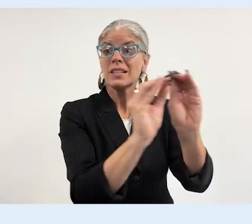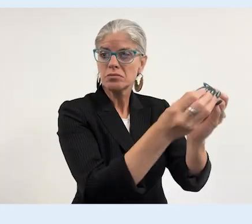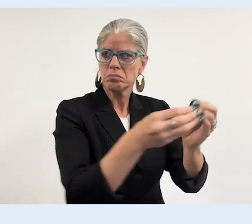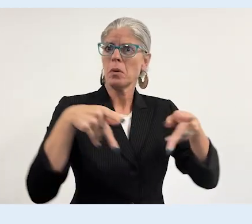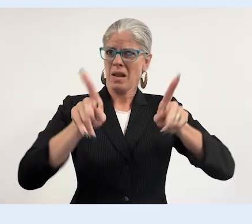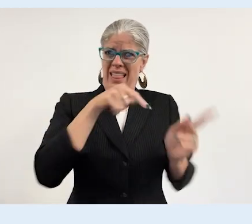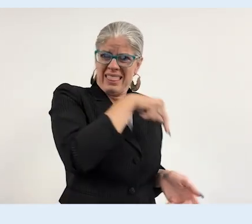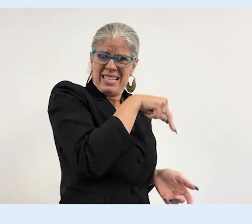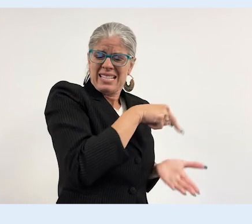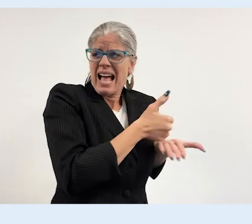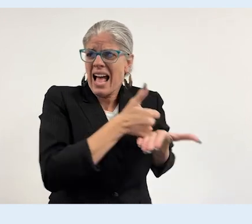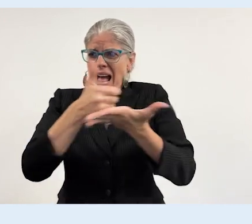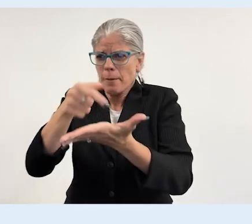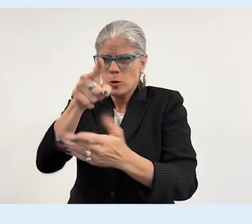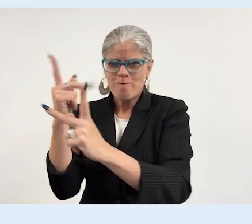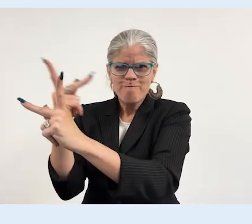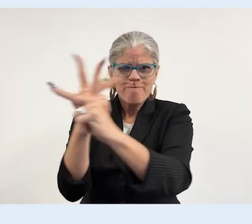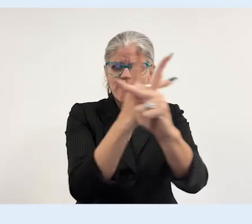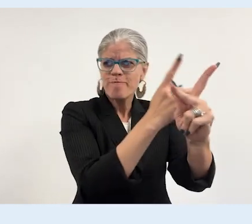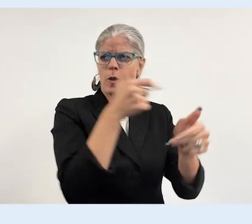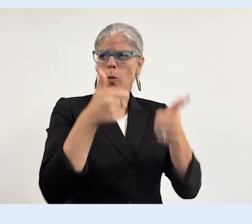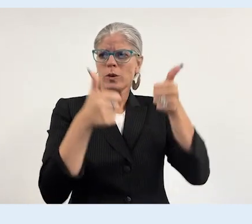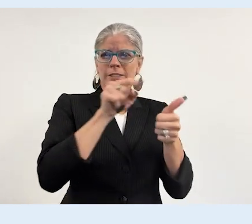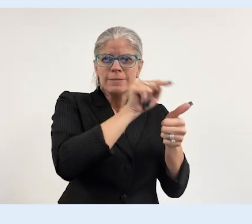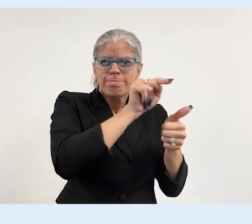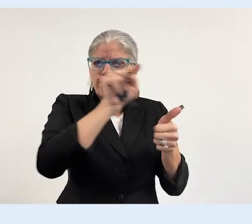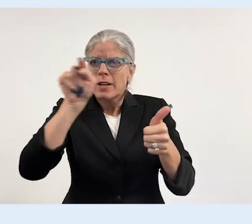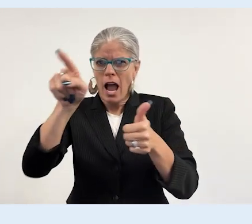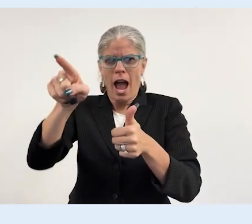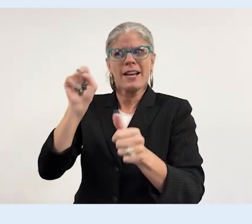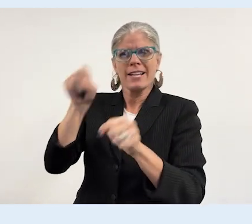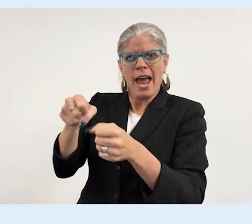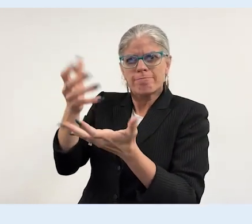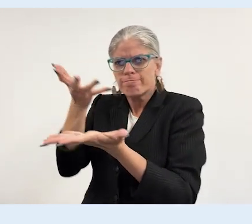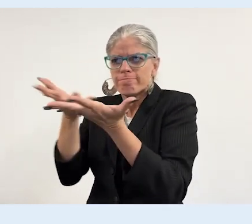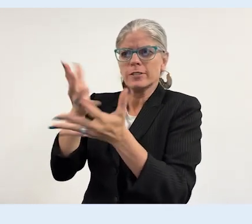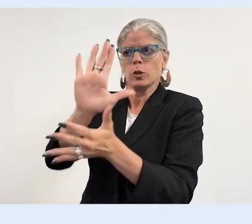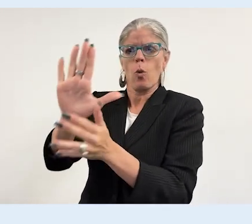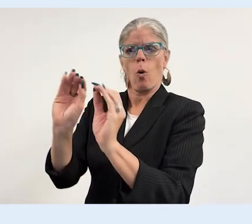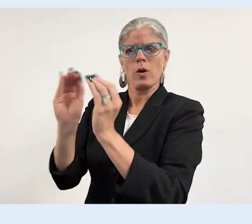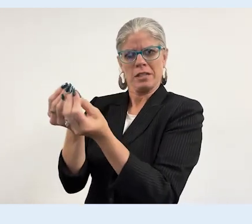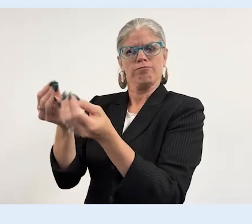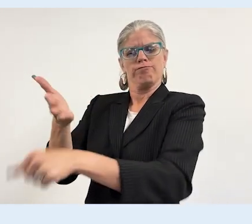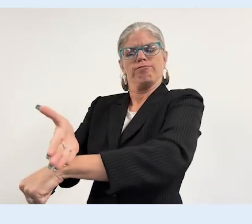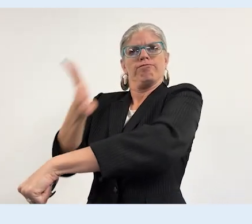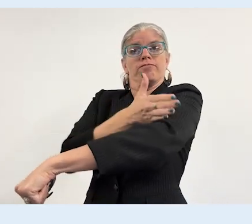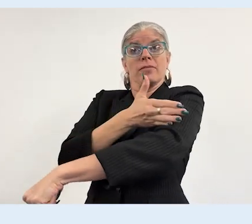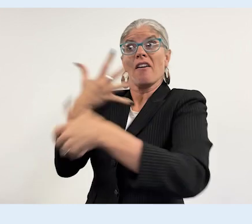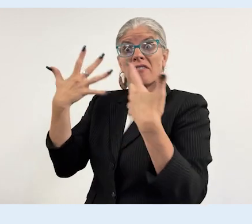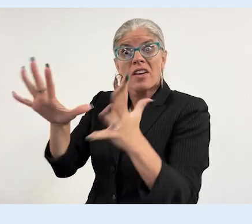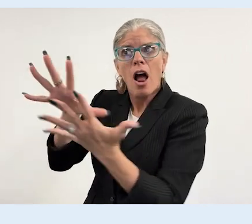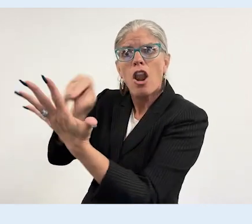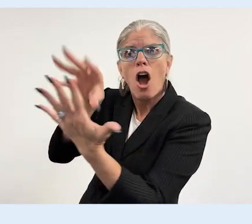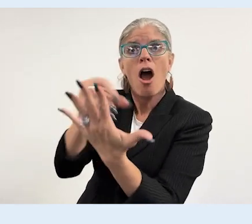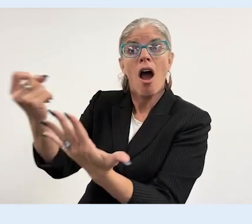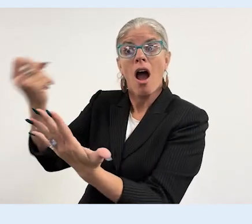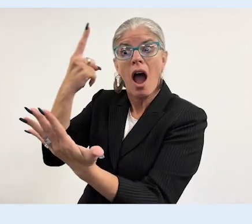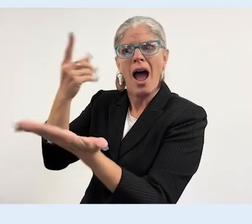organizations, allow it to help you figure out how to be the most accessible organization you can be,